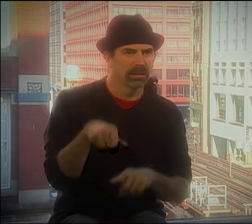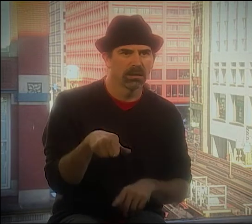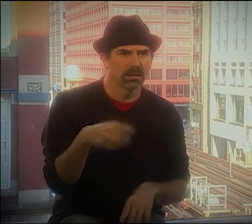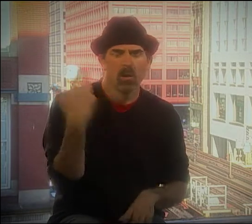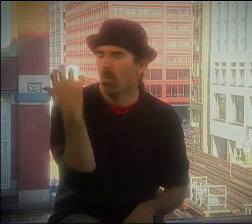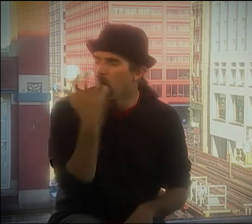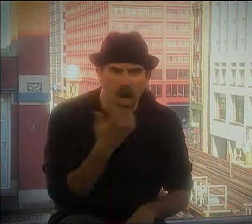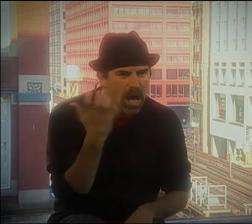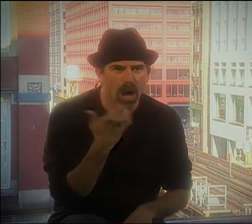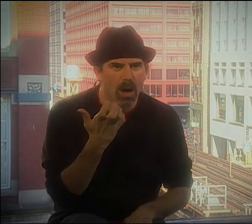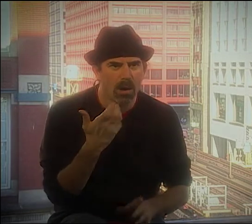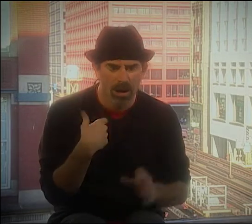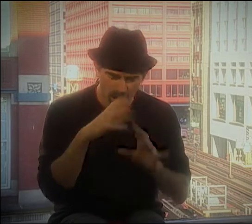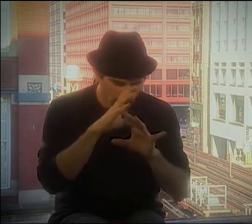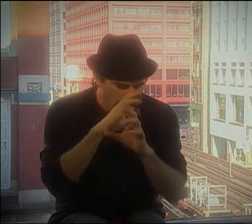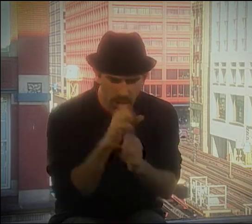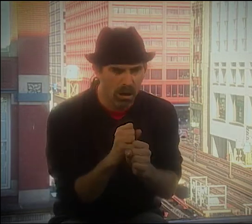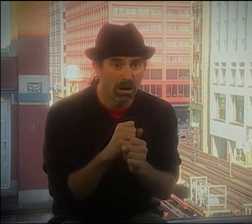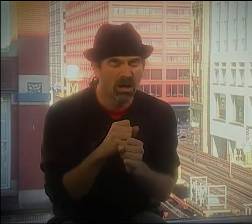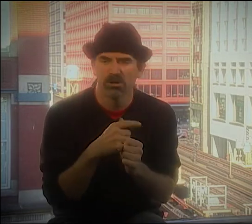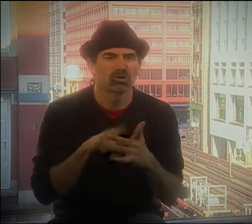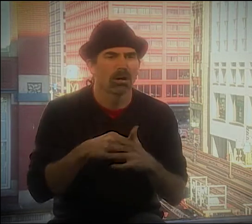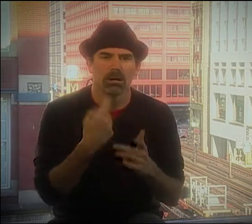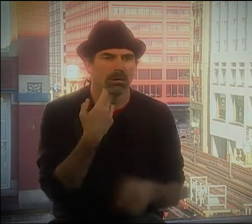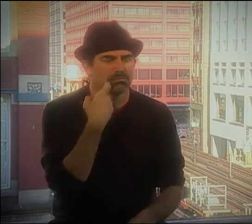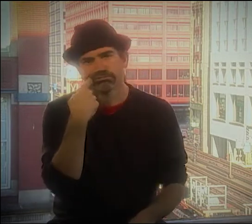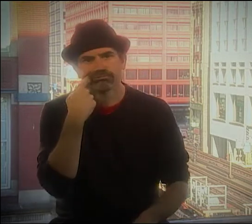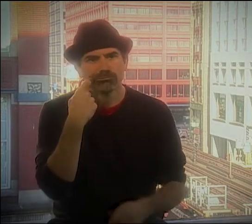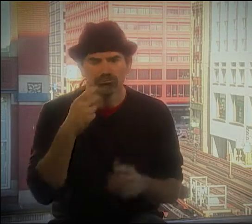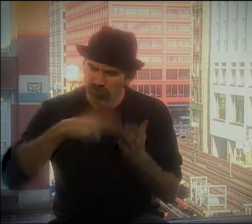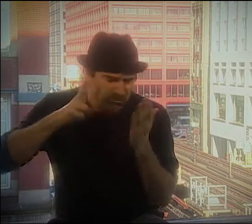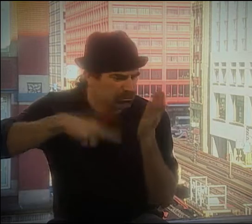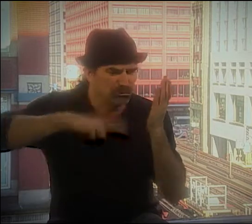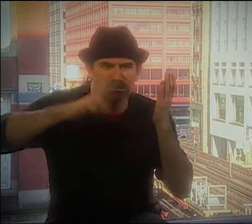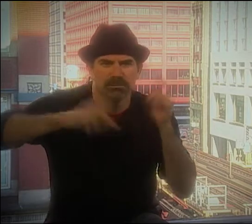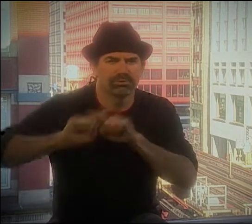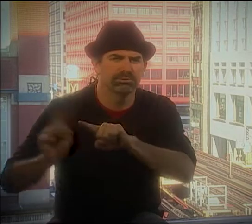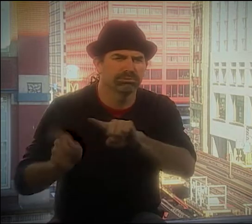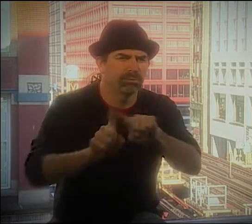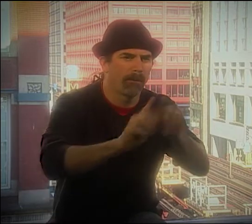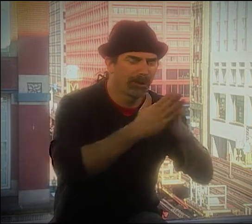IT HAD A HUGE, HUGE IMPACT ON ME. I WAS FASCINATED, HOOKED BY THAT FROM THEN ON.